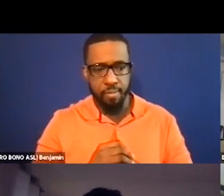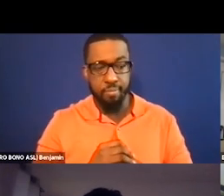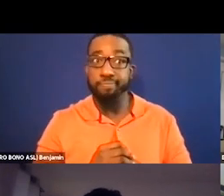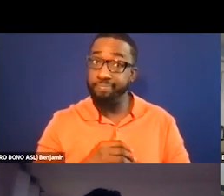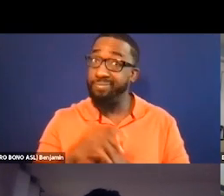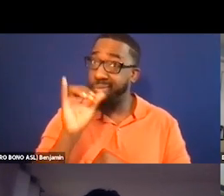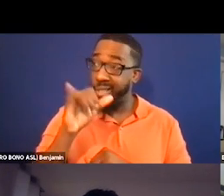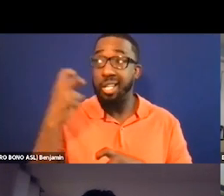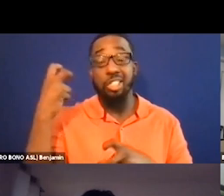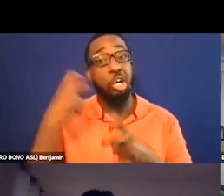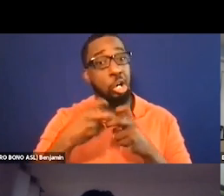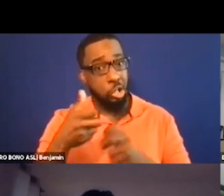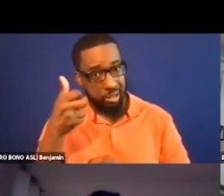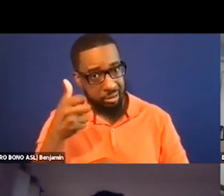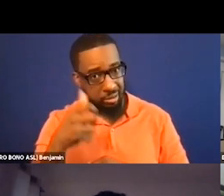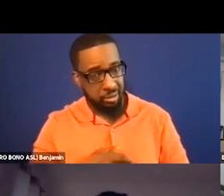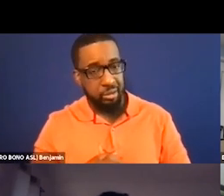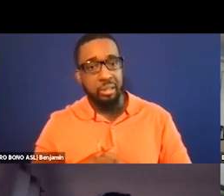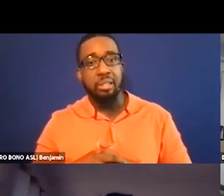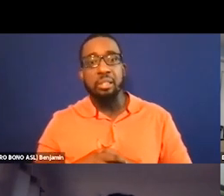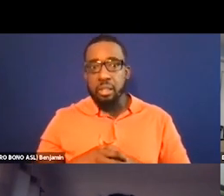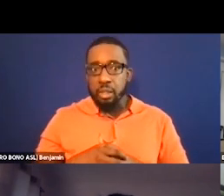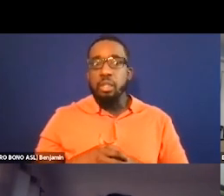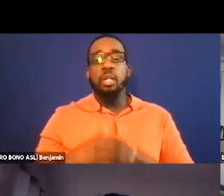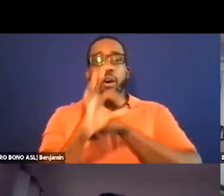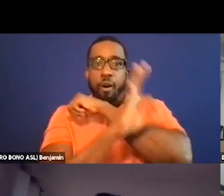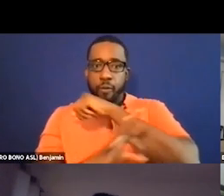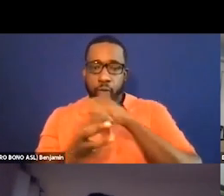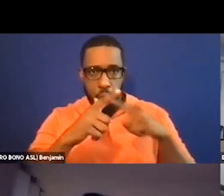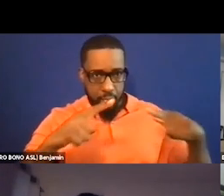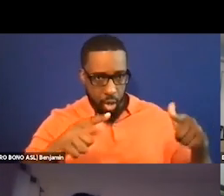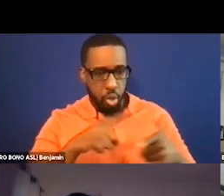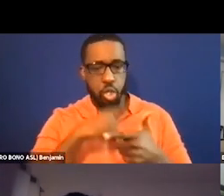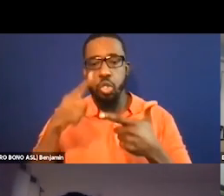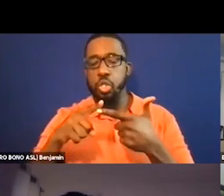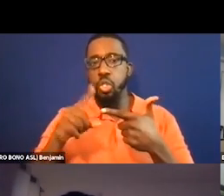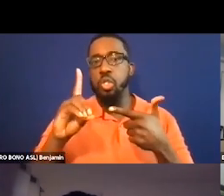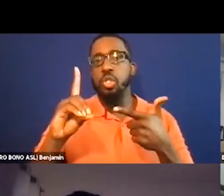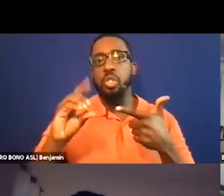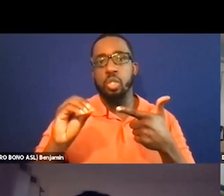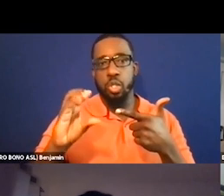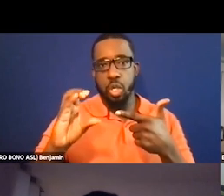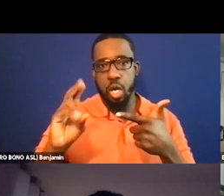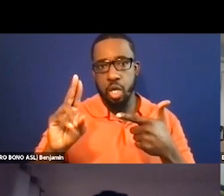probably. Well, foreign language and documentaries. Documentaries can be so hard because they do the box with the person's name and it's just talking head,